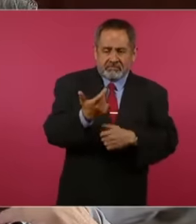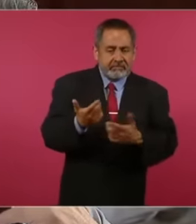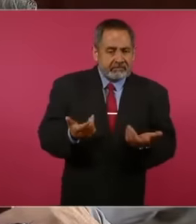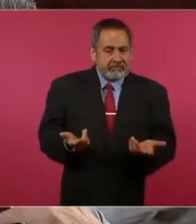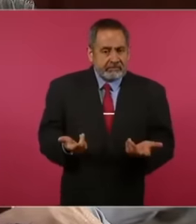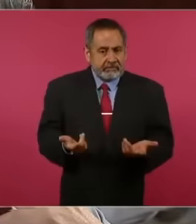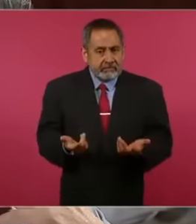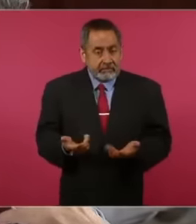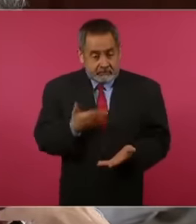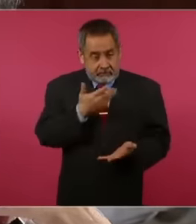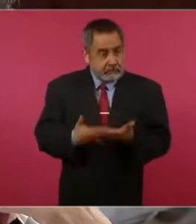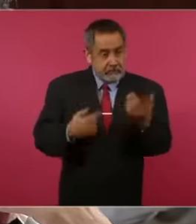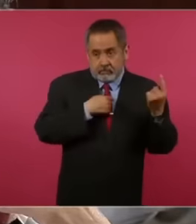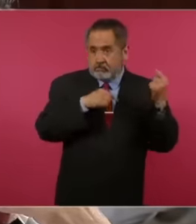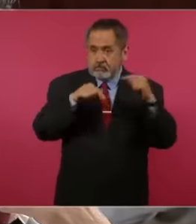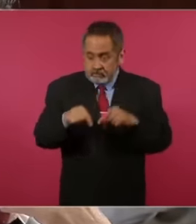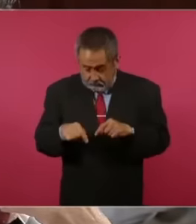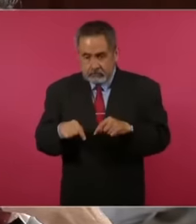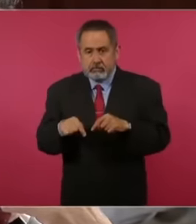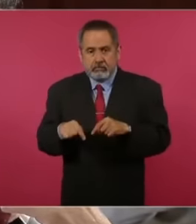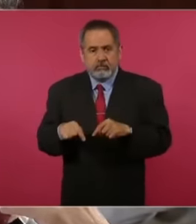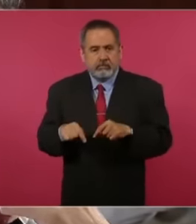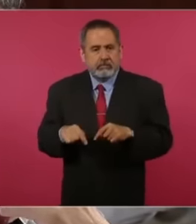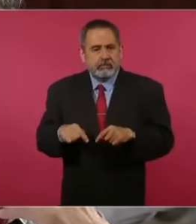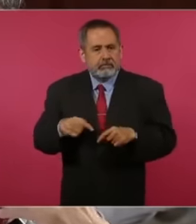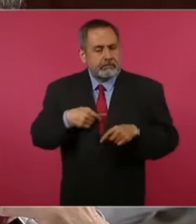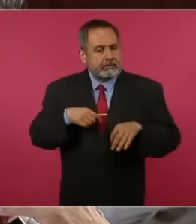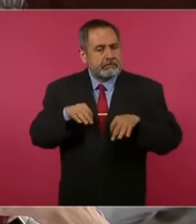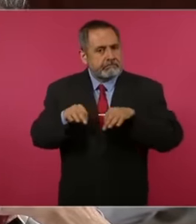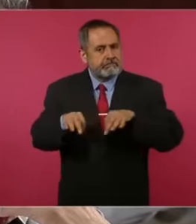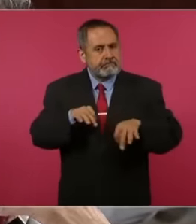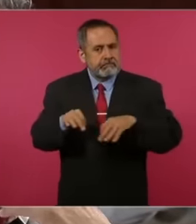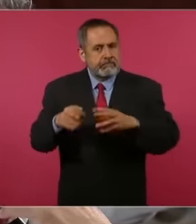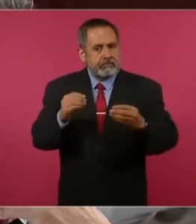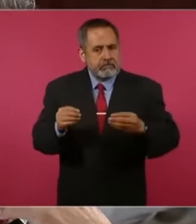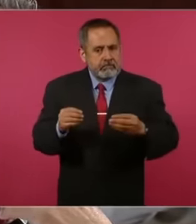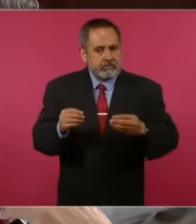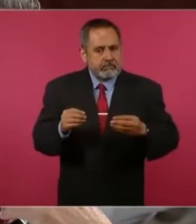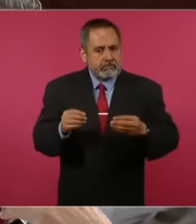I realize it's true that I work a lot that maybe I don't have the happiness that I have in this